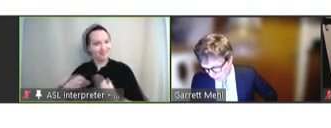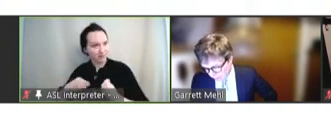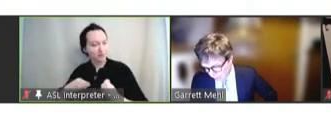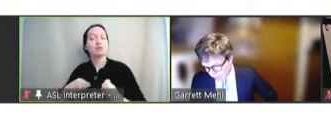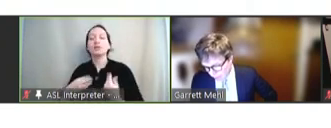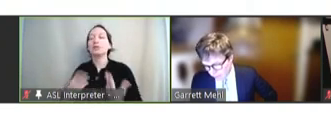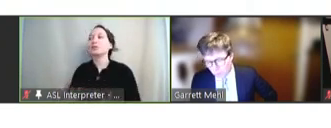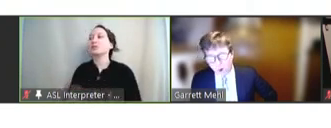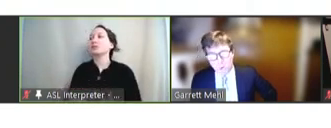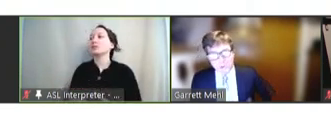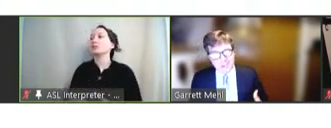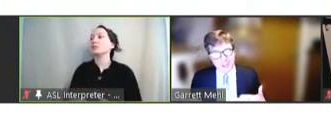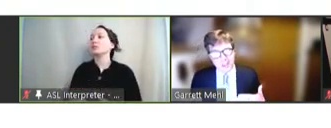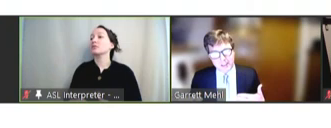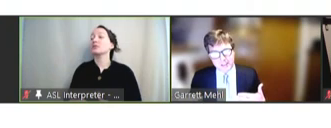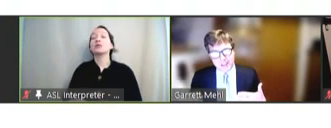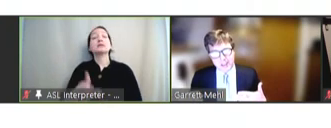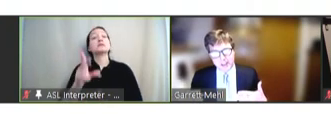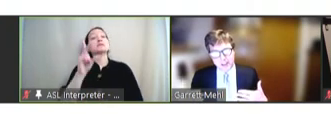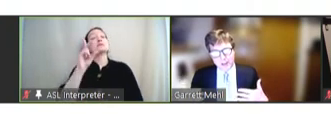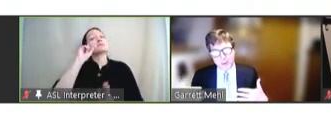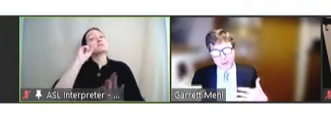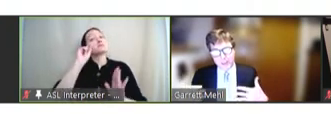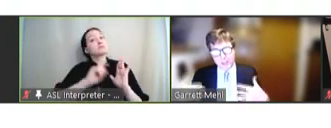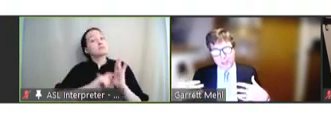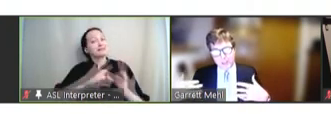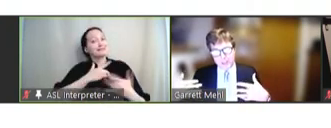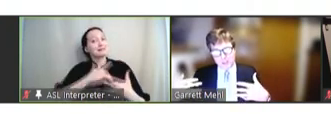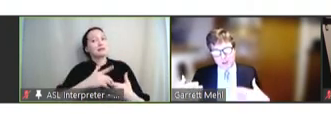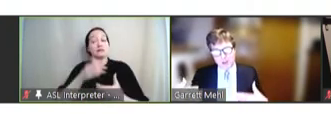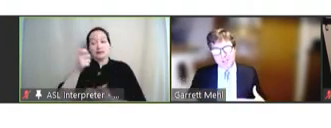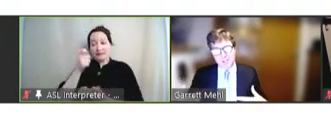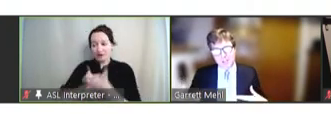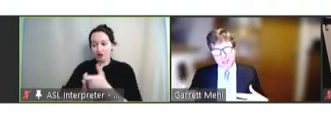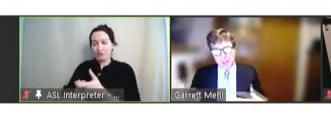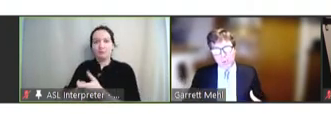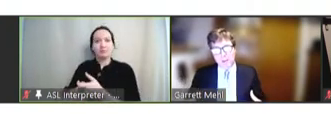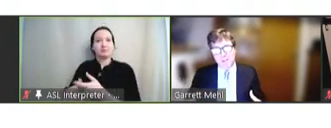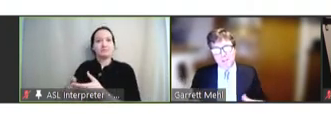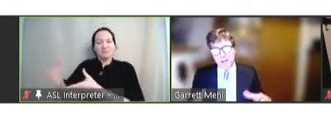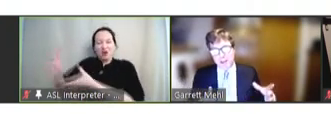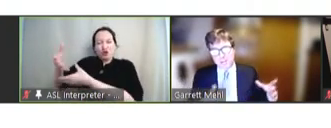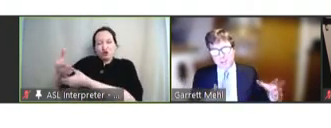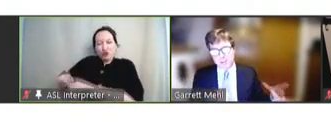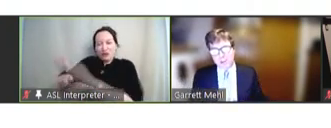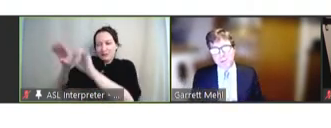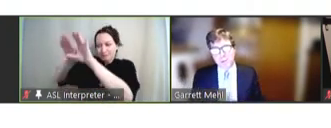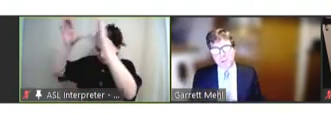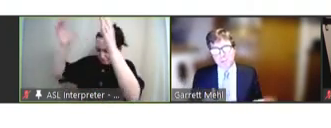The, what we're seeing is that, within each of these trust networks, so the European Union